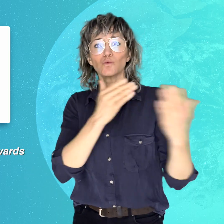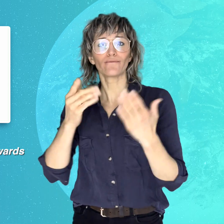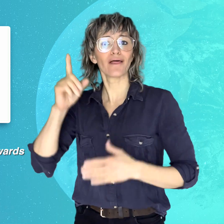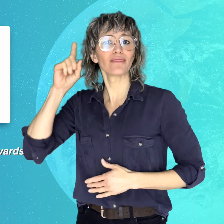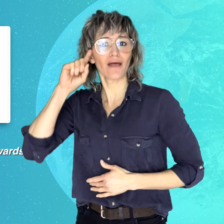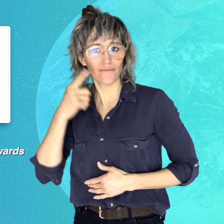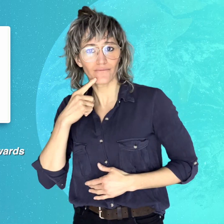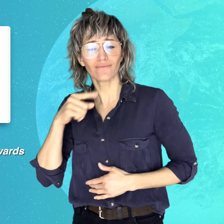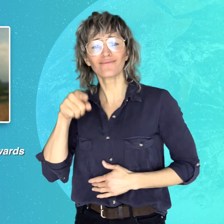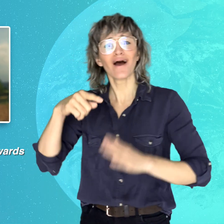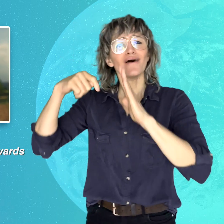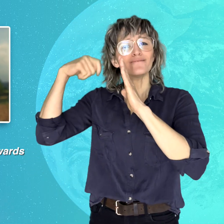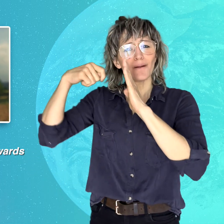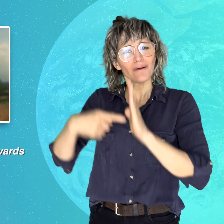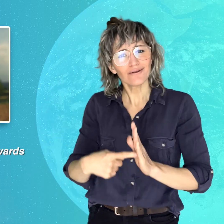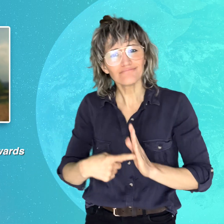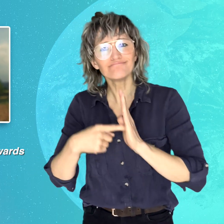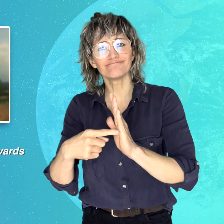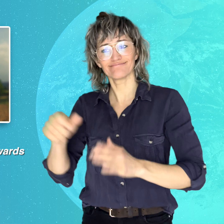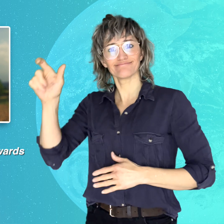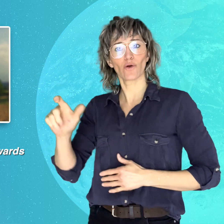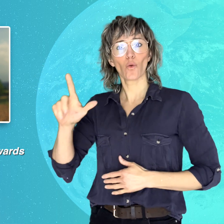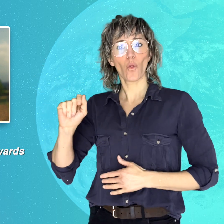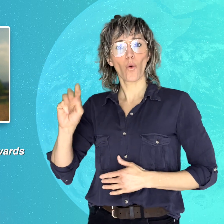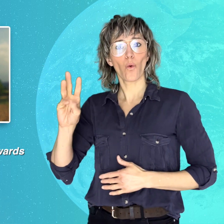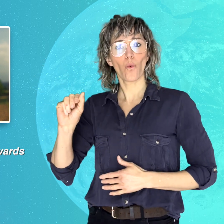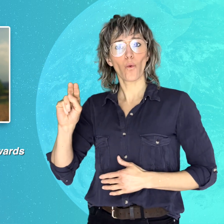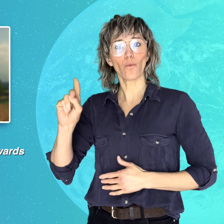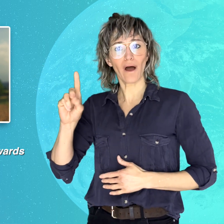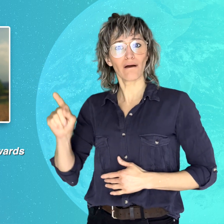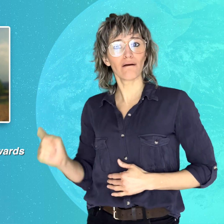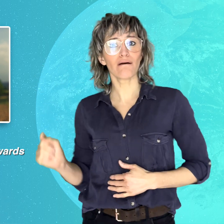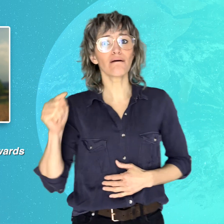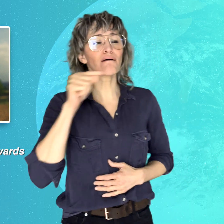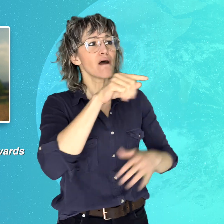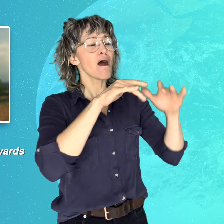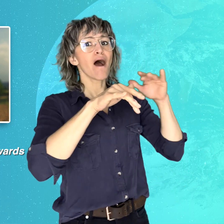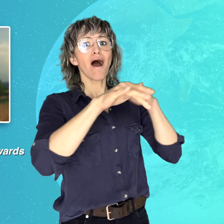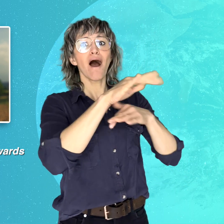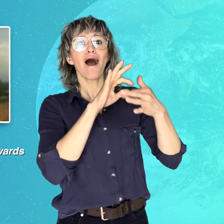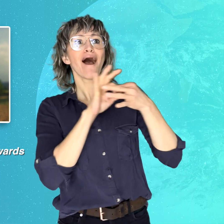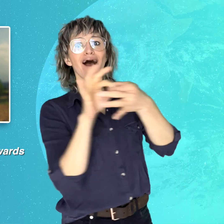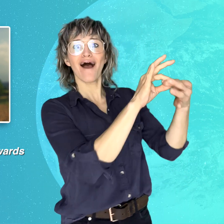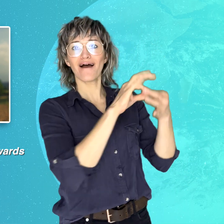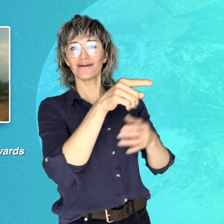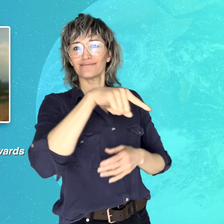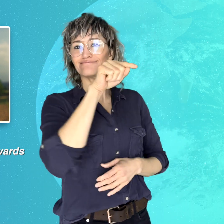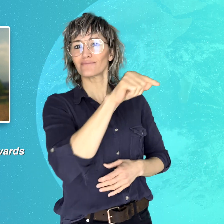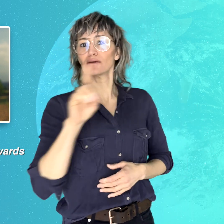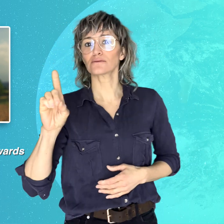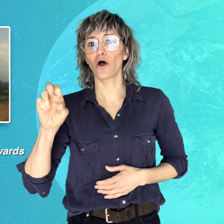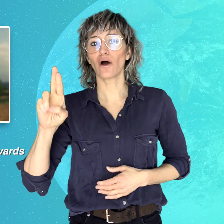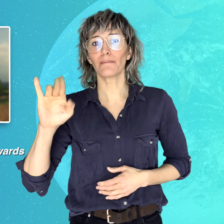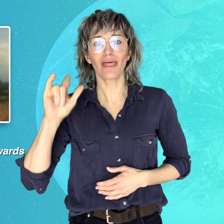as he connects with the Derby Deaf community while facing